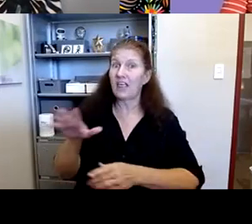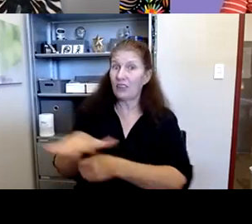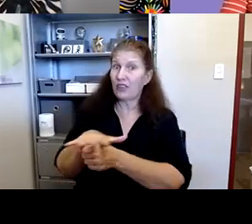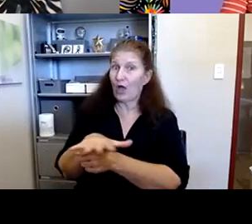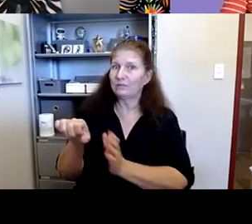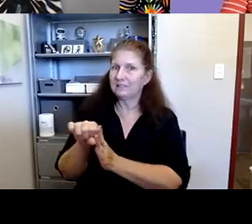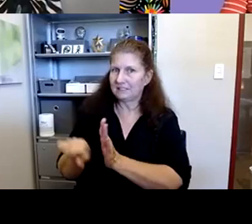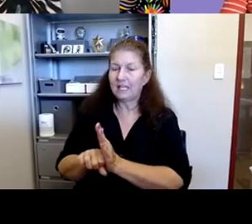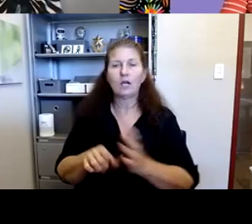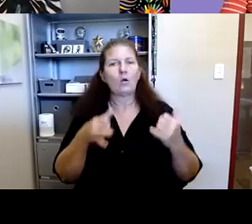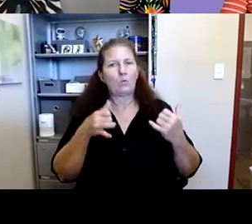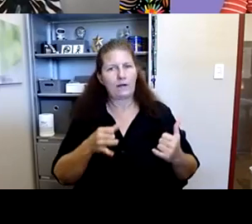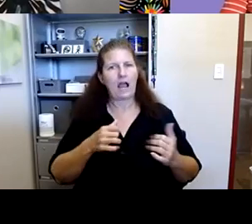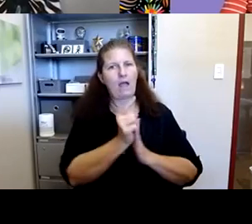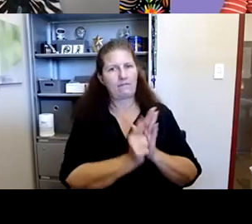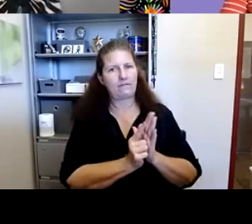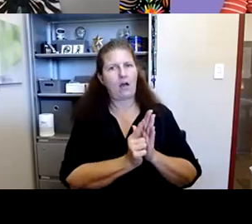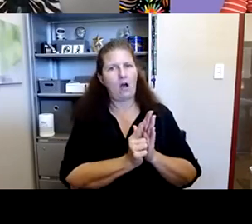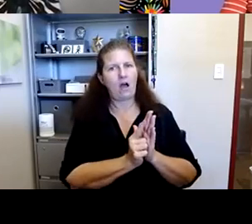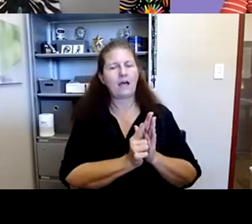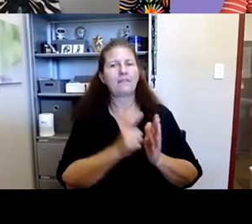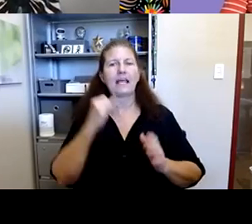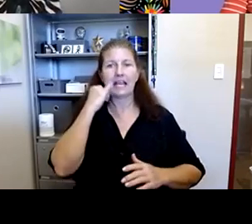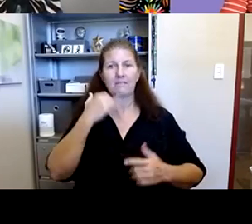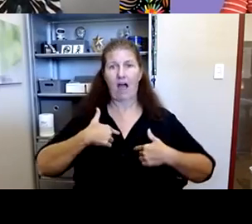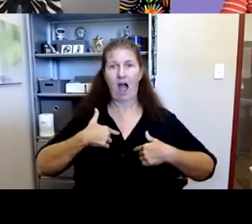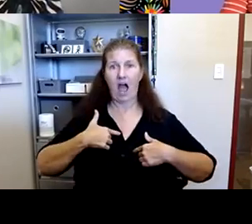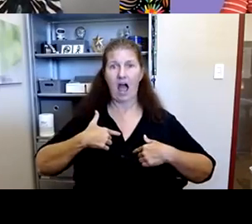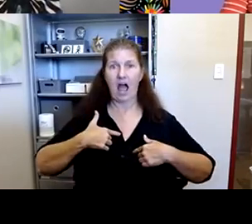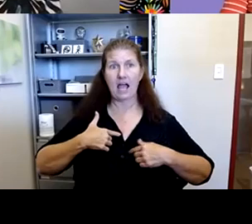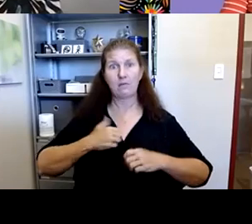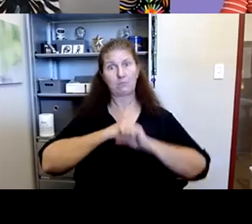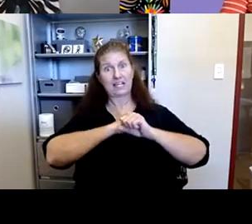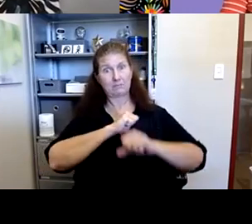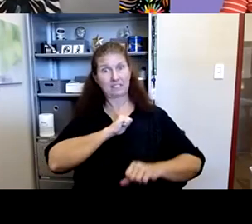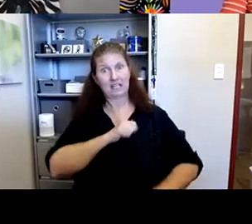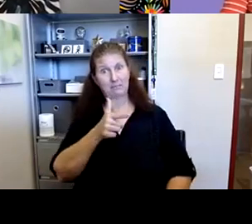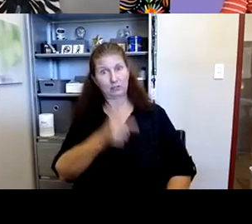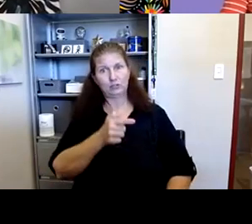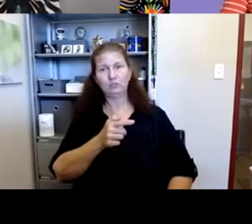Robyn Thomas: was. Well, now we have a law in place that you won't. Get in trouble if you shoot someone. So you should get a gun essentially